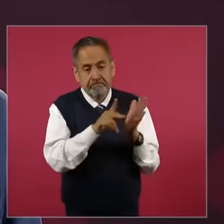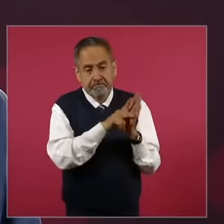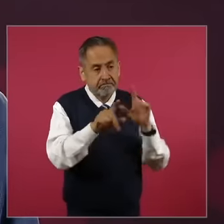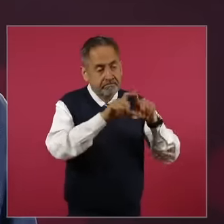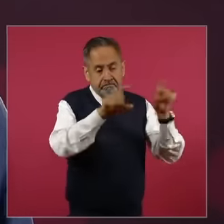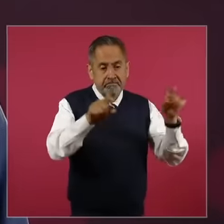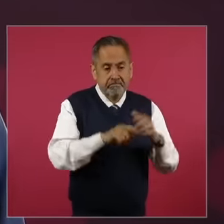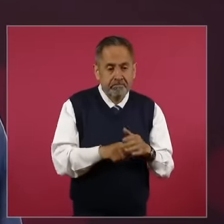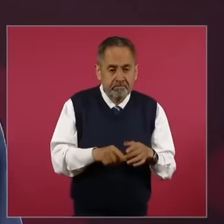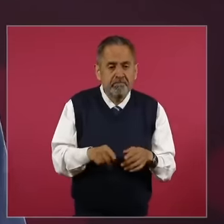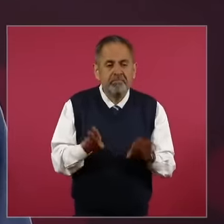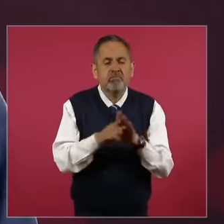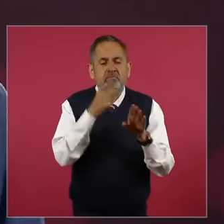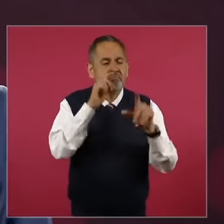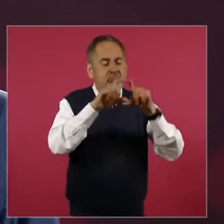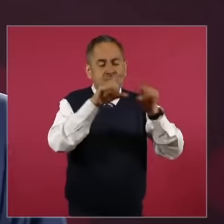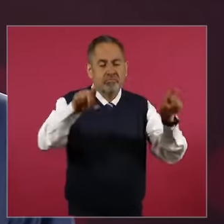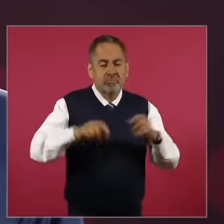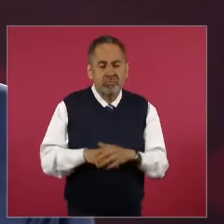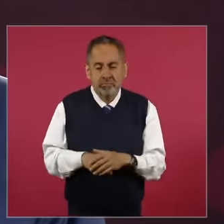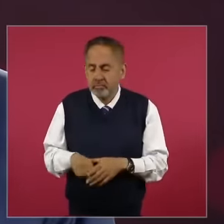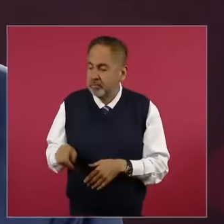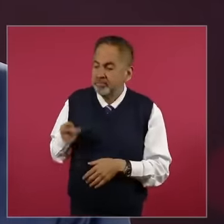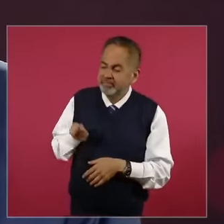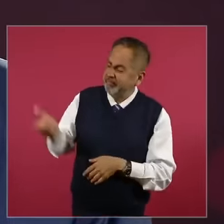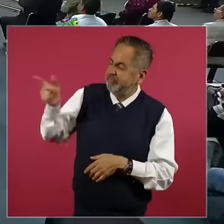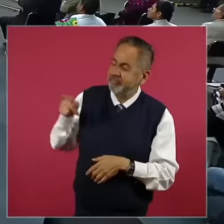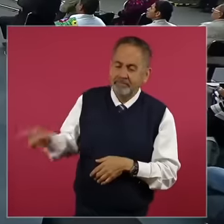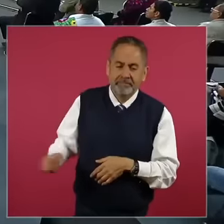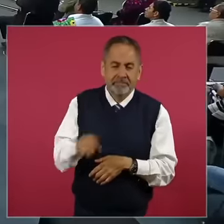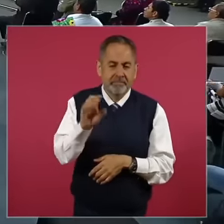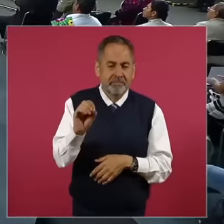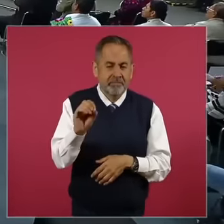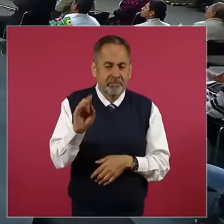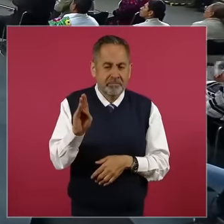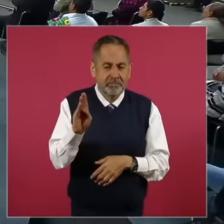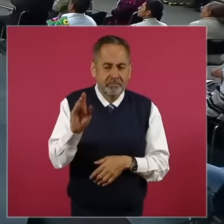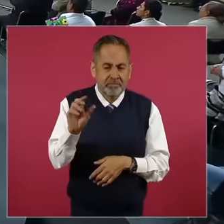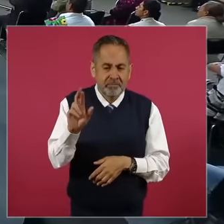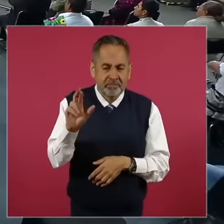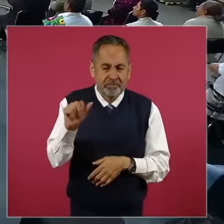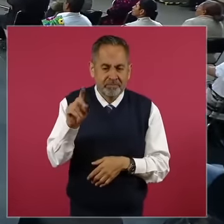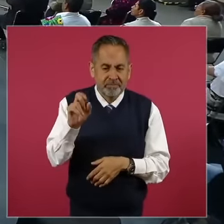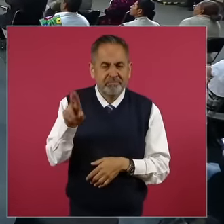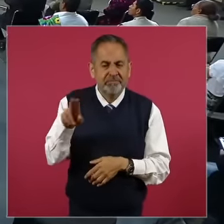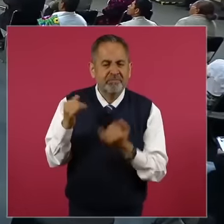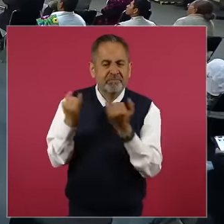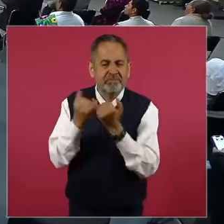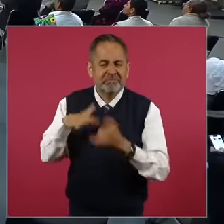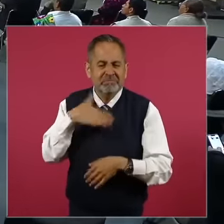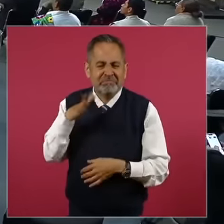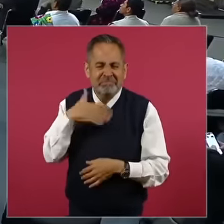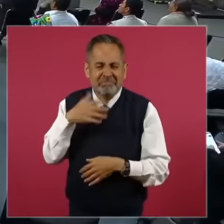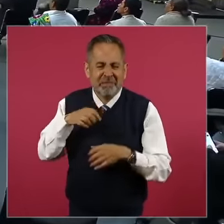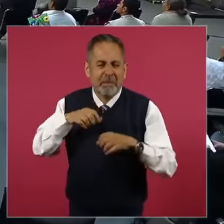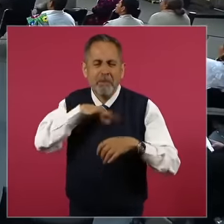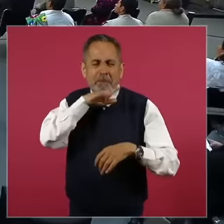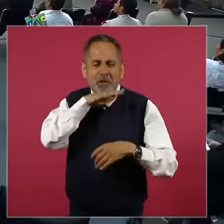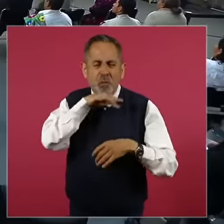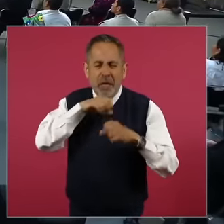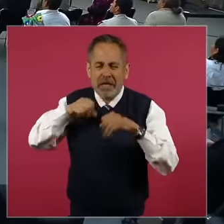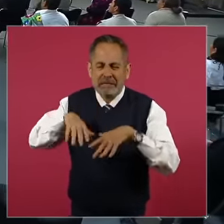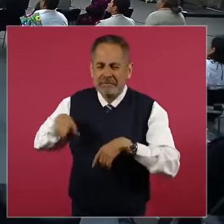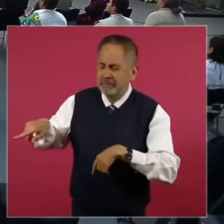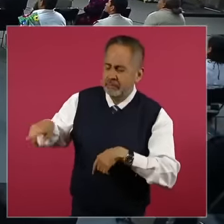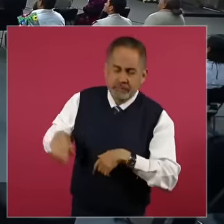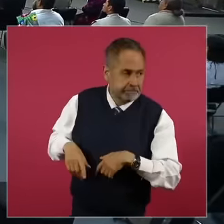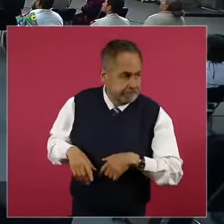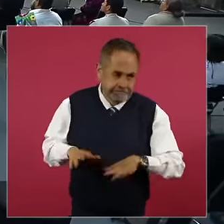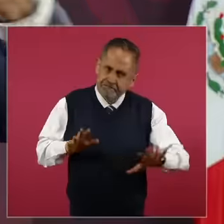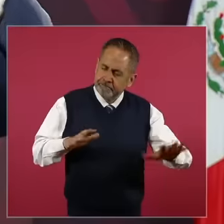you know how they called him Obrador a burden Of course I answered them immediately because there were already